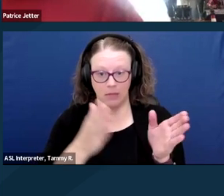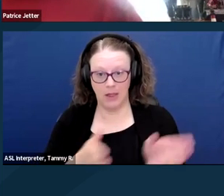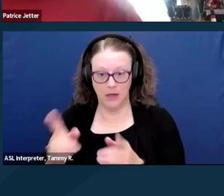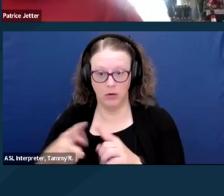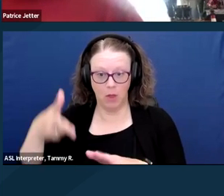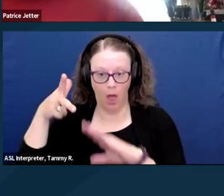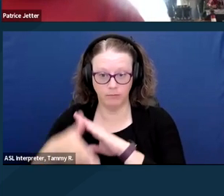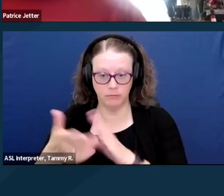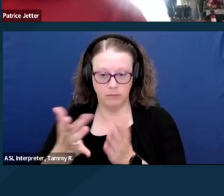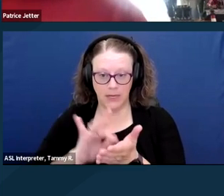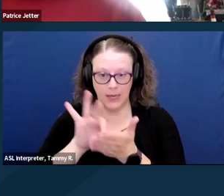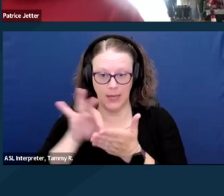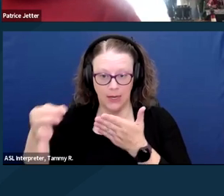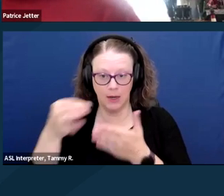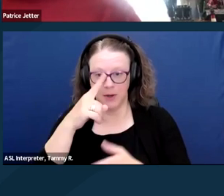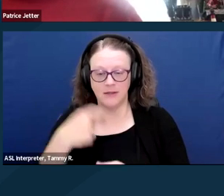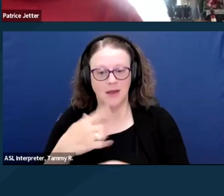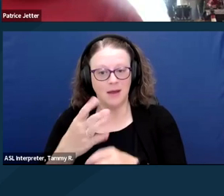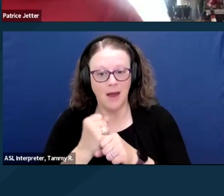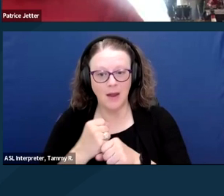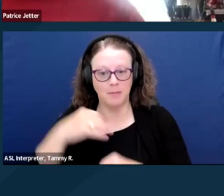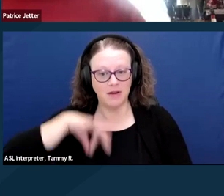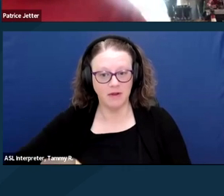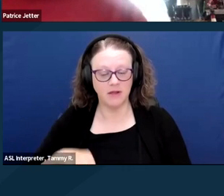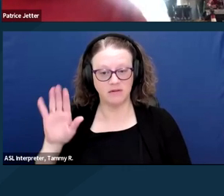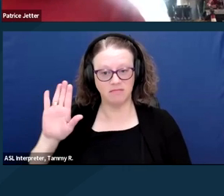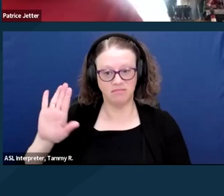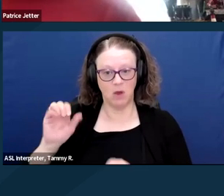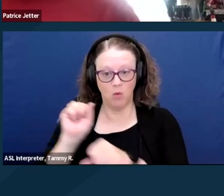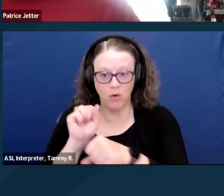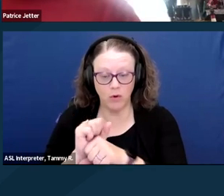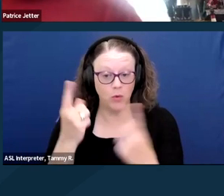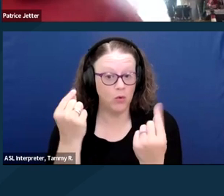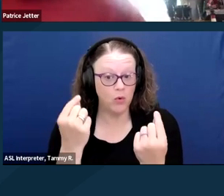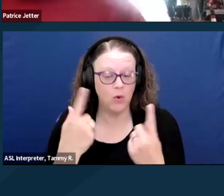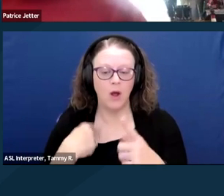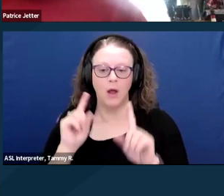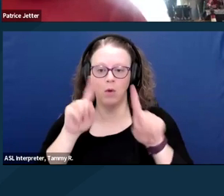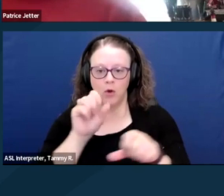because I got benefits at work, I went to work at the sheltered workshop.